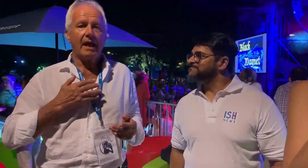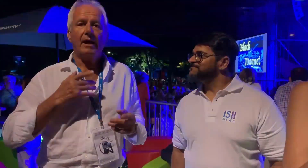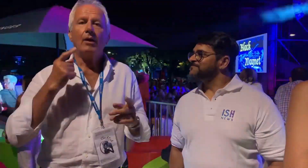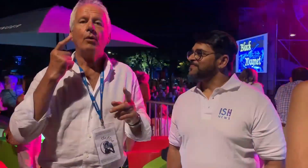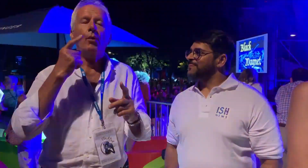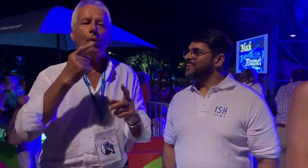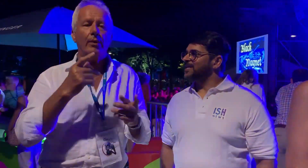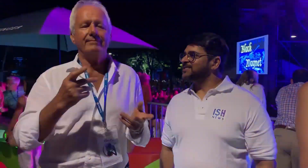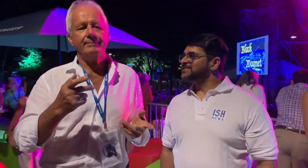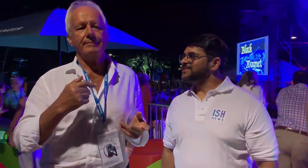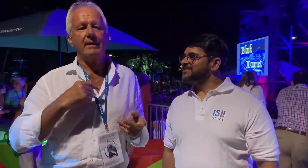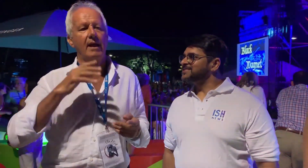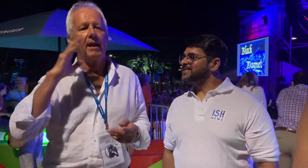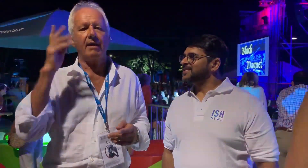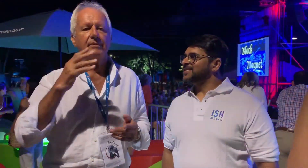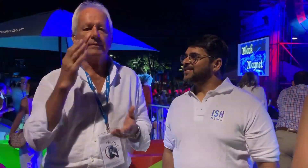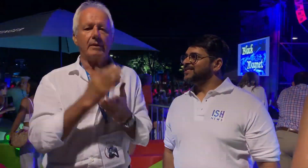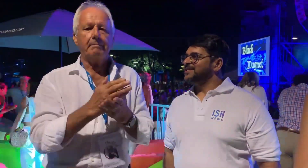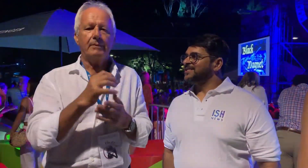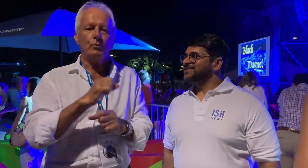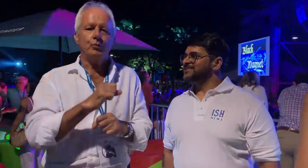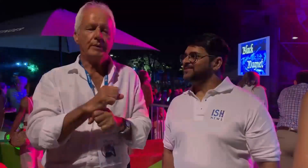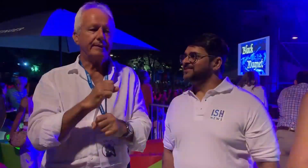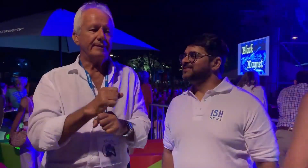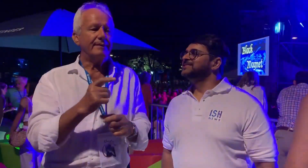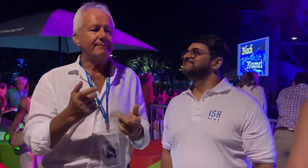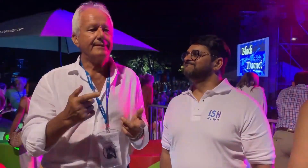My goal? Well, I never stop working.